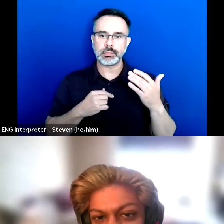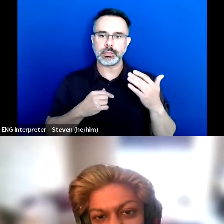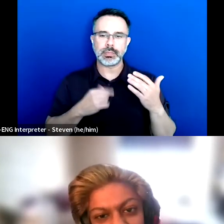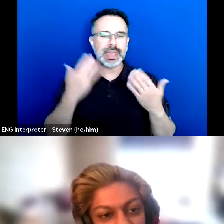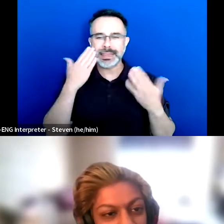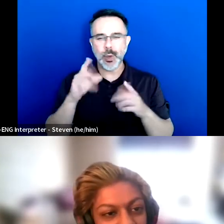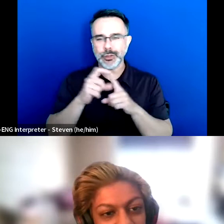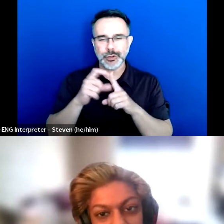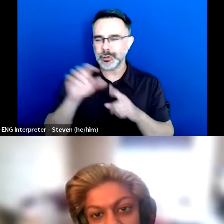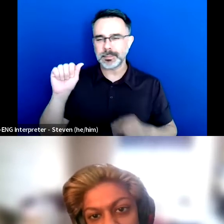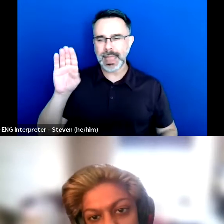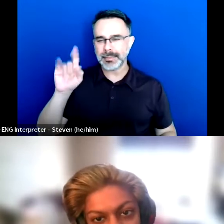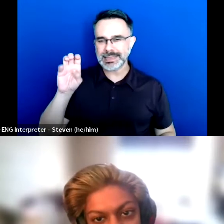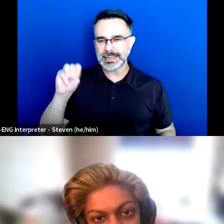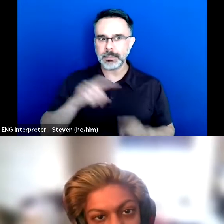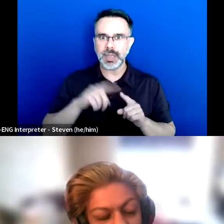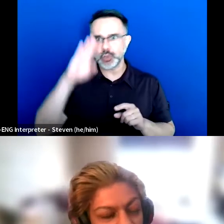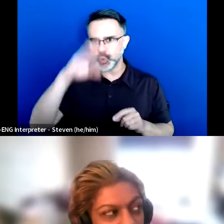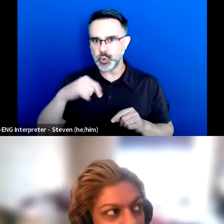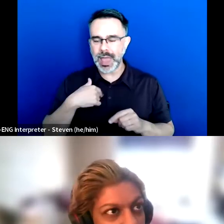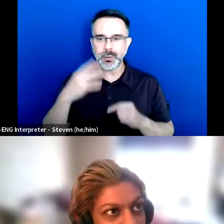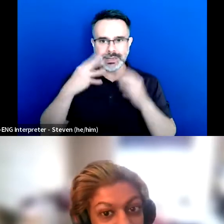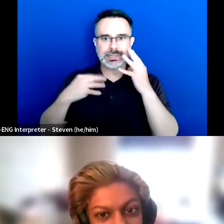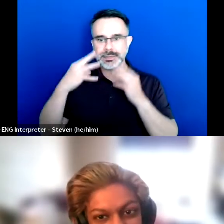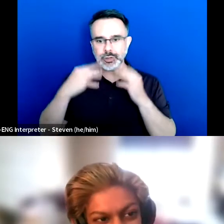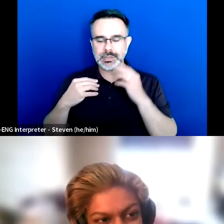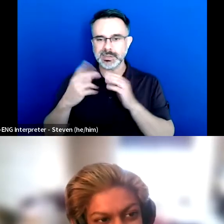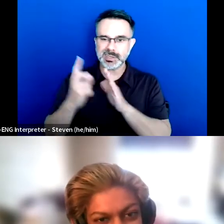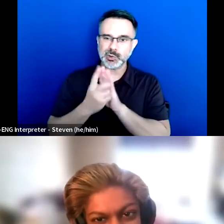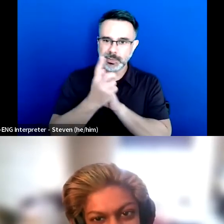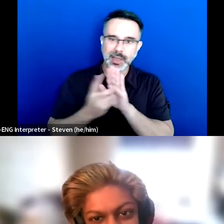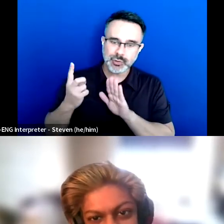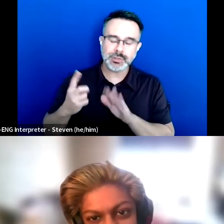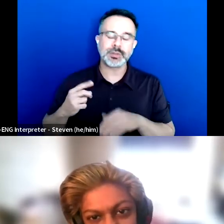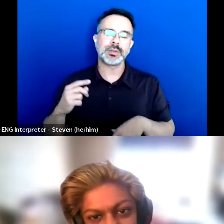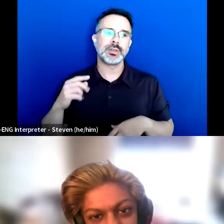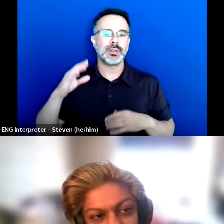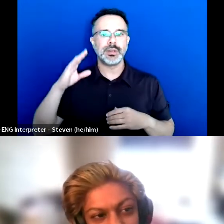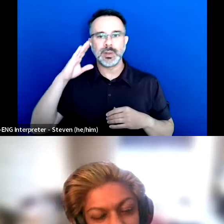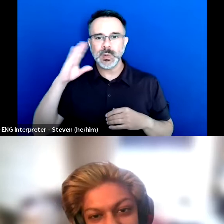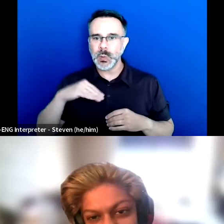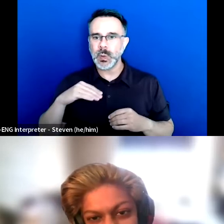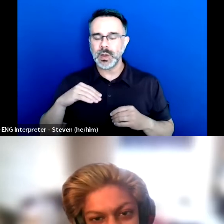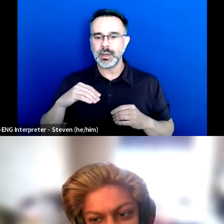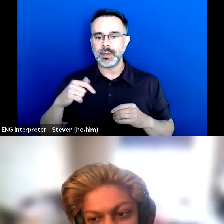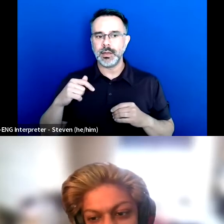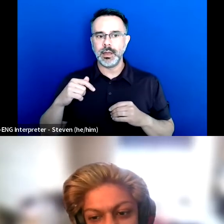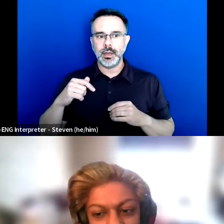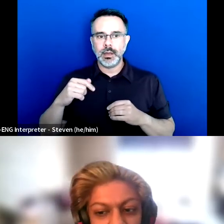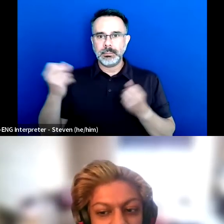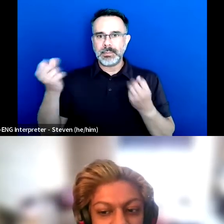but they knew that I would experience a lot of discrimination and bad attitudes and a lot